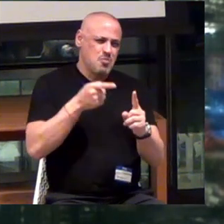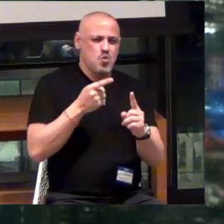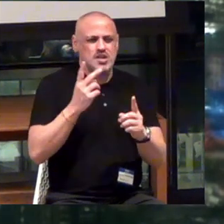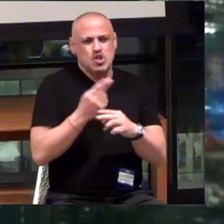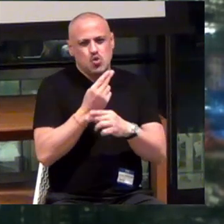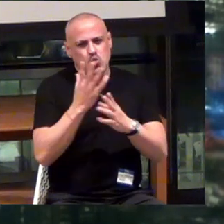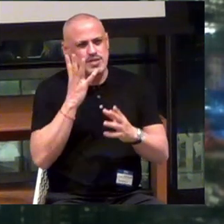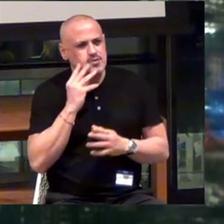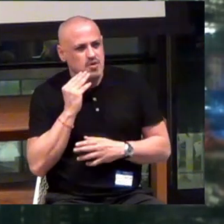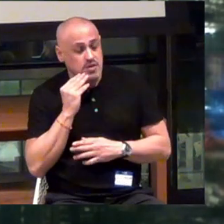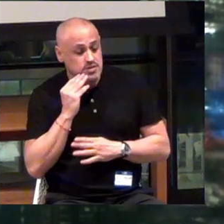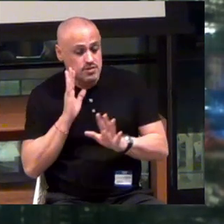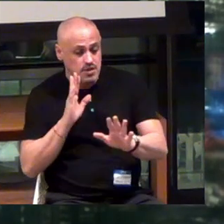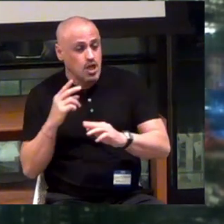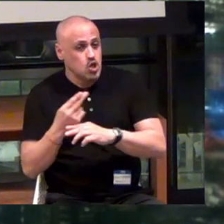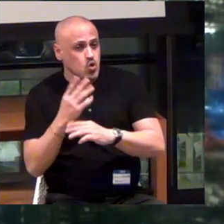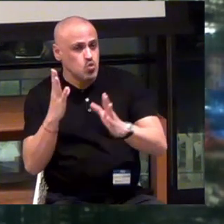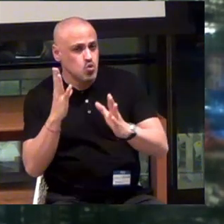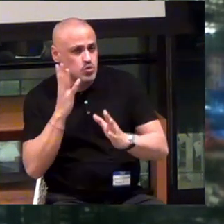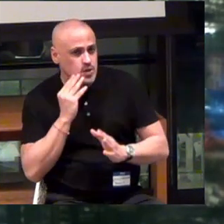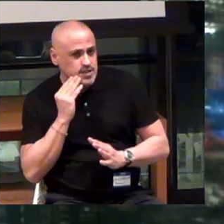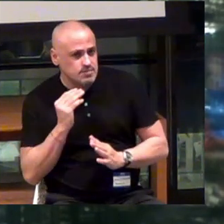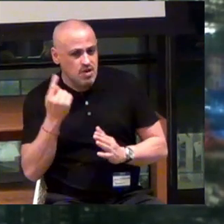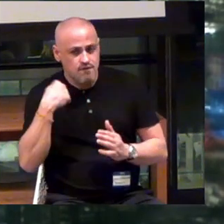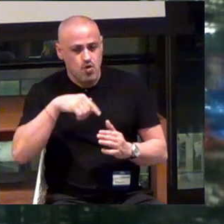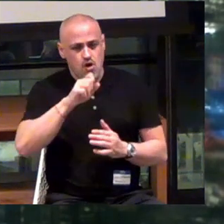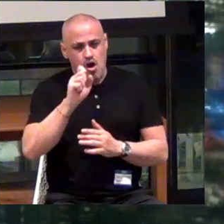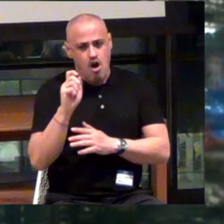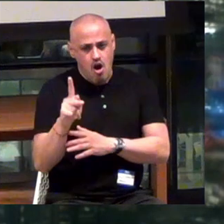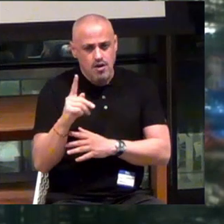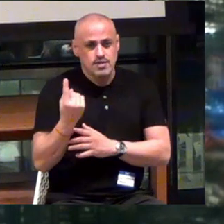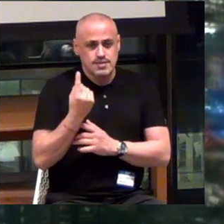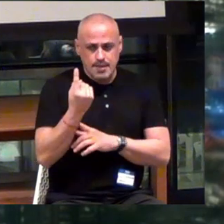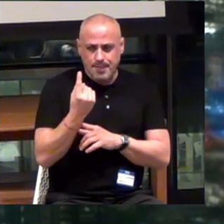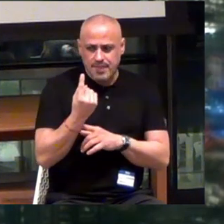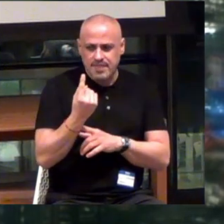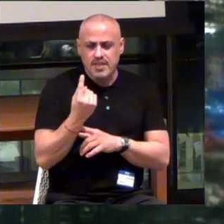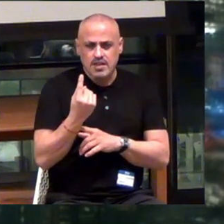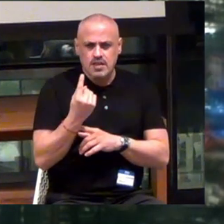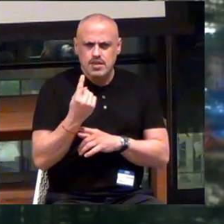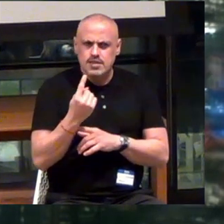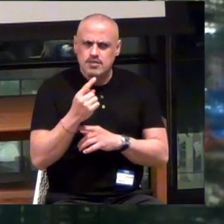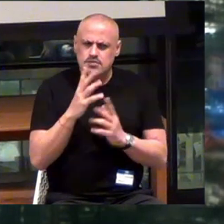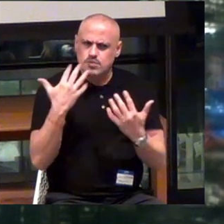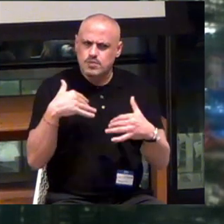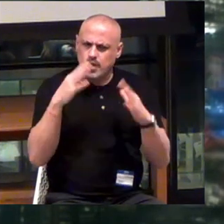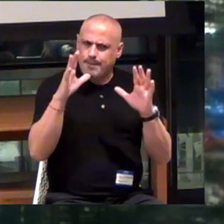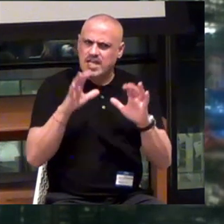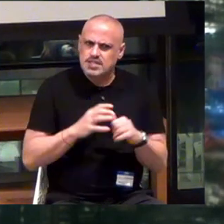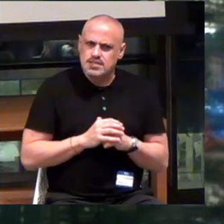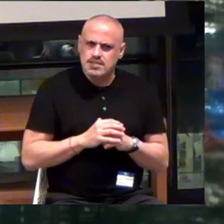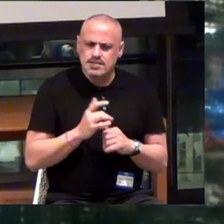And the user experience for ARx is something that is pretty amazing. And I feel...